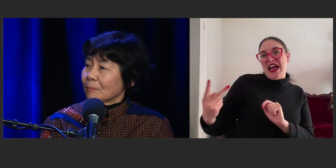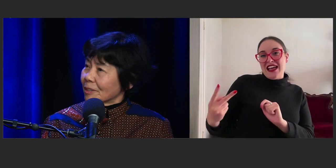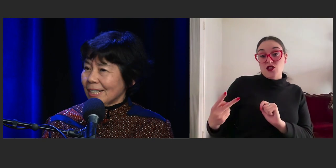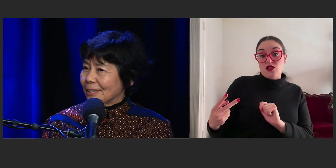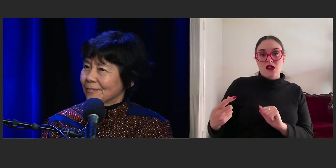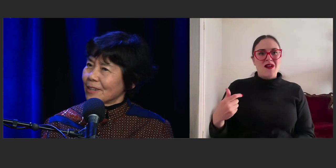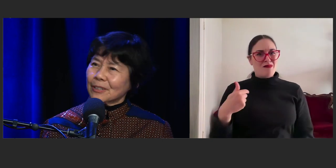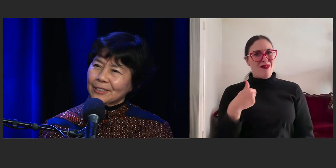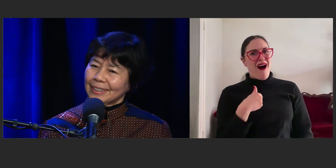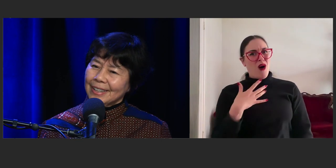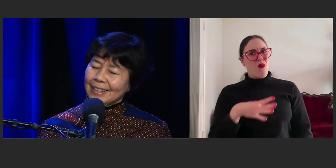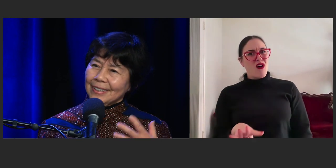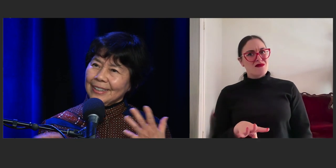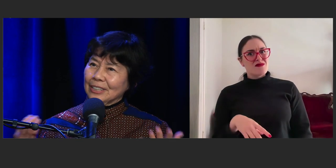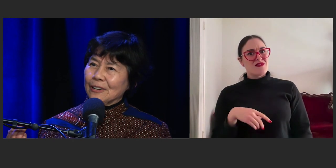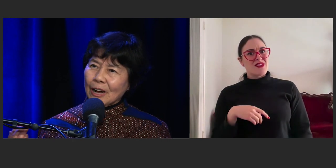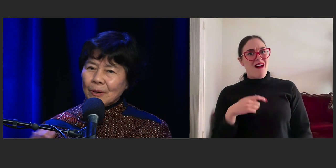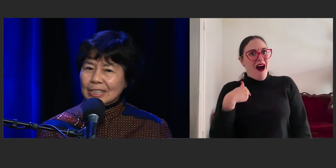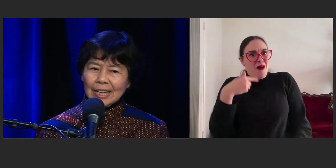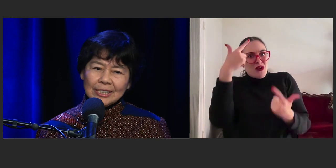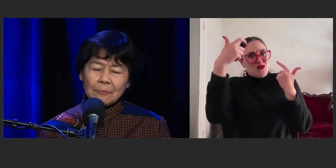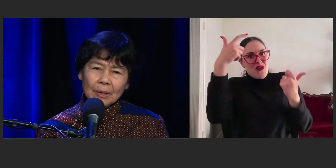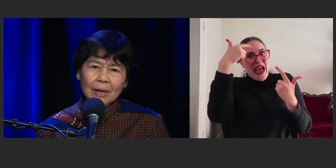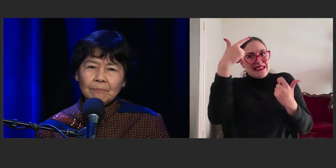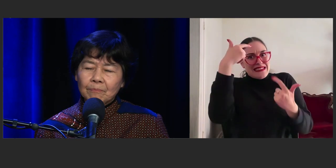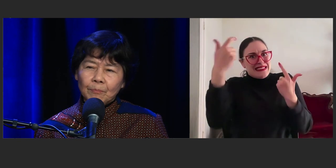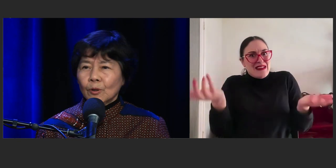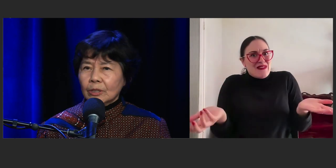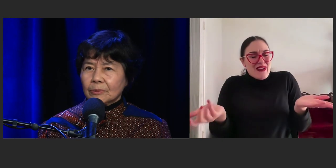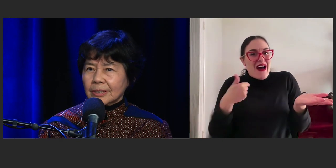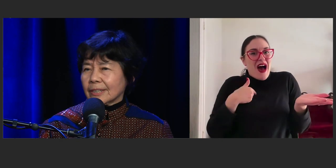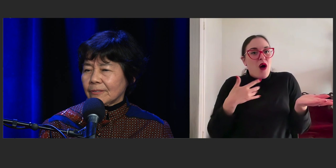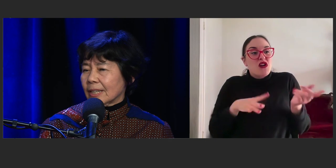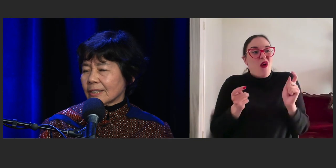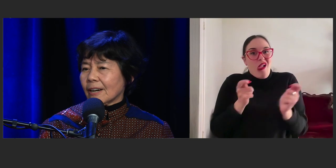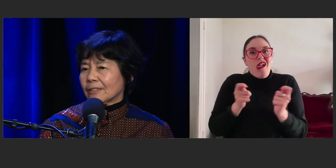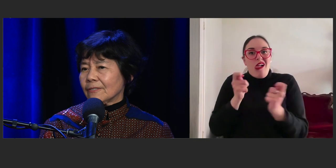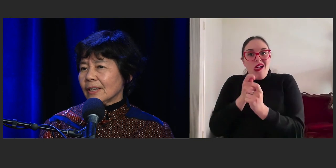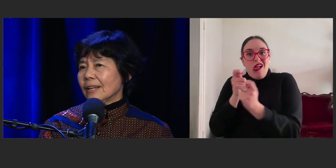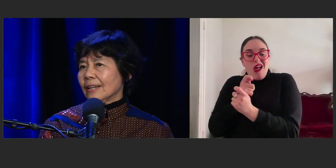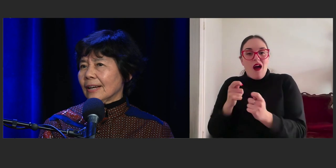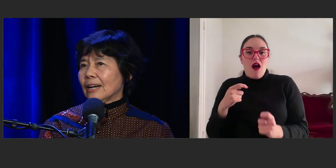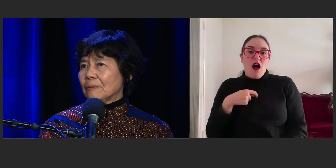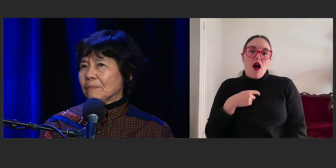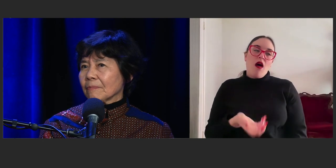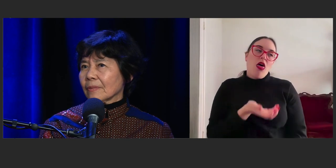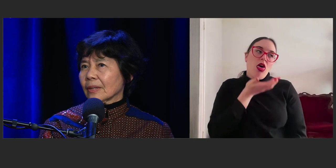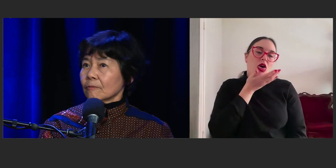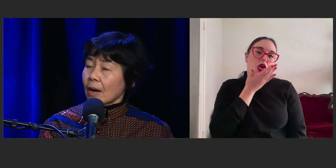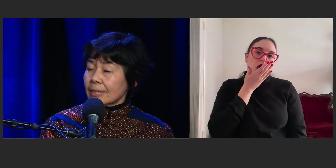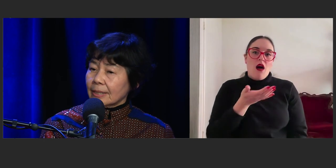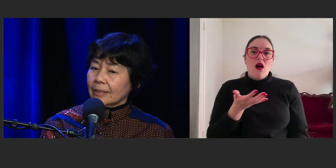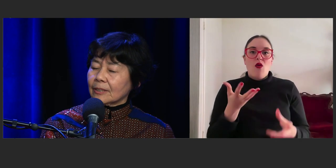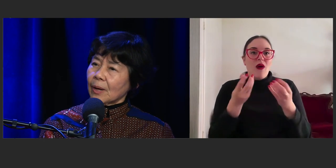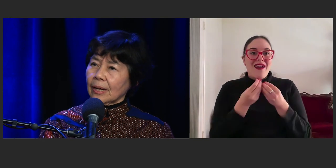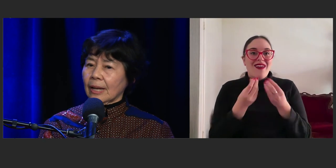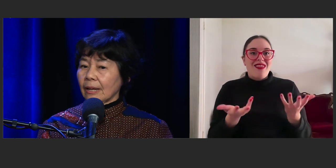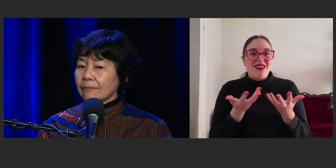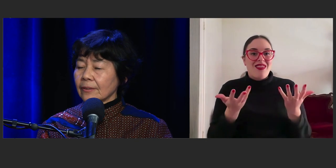I'm creative, I wanna change up. I'm bored sick and tired of writing the way I have